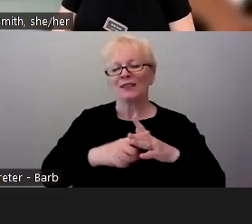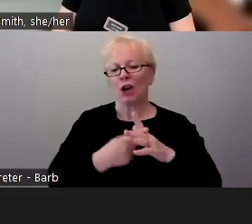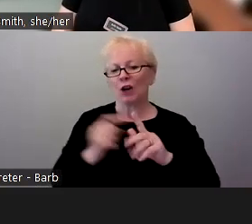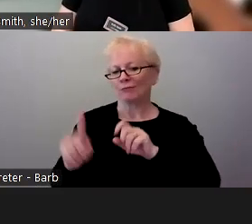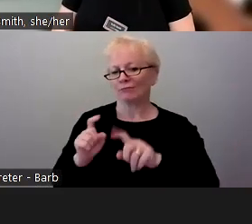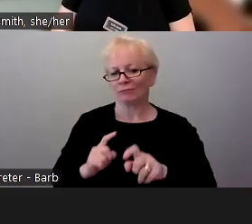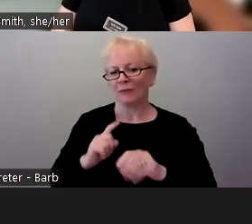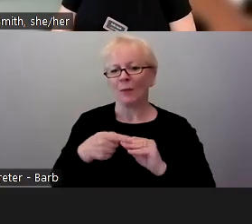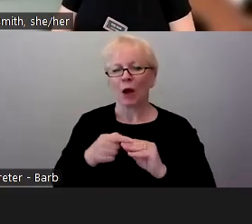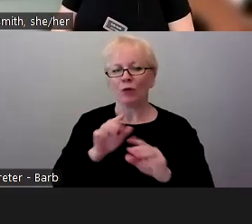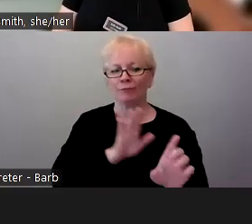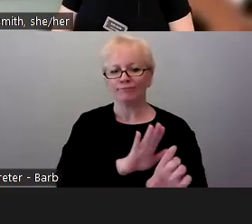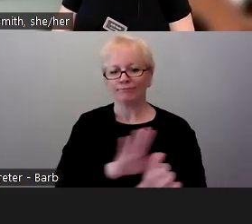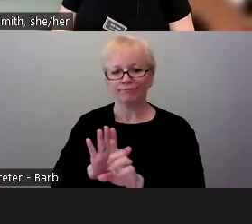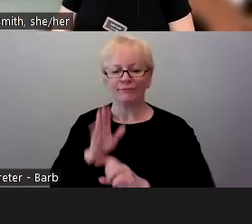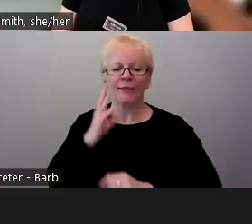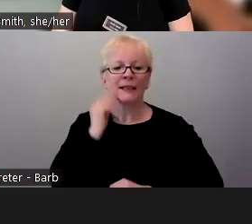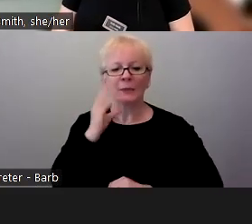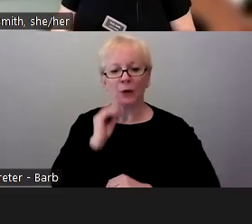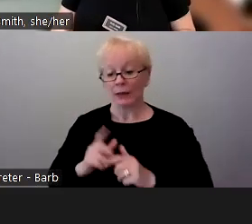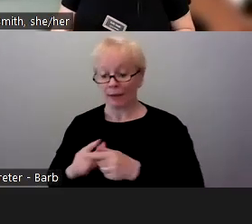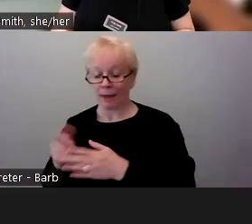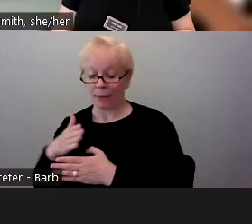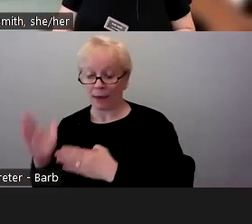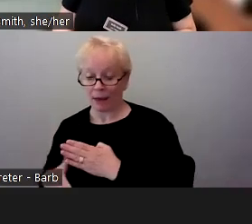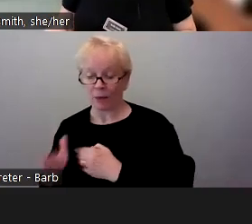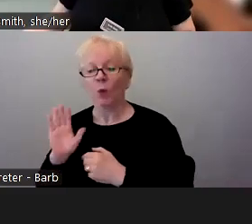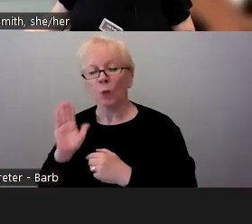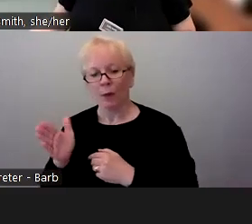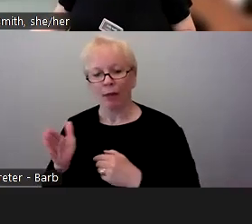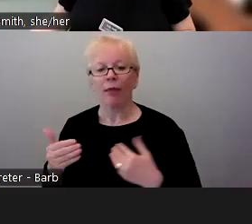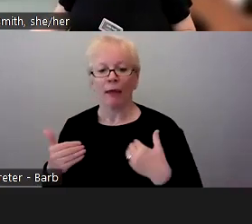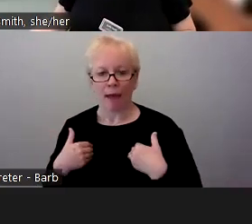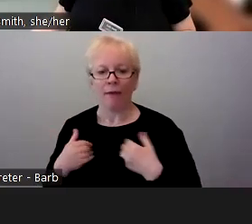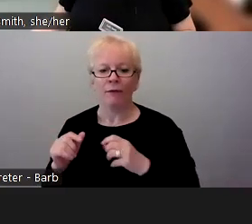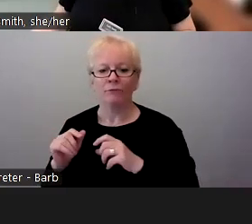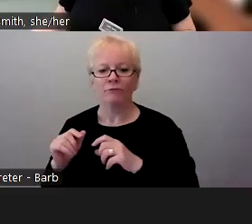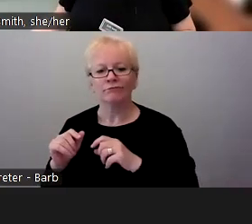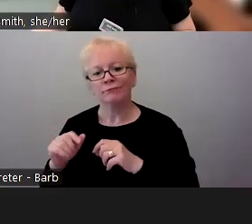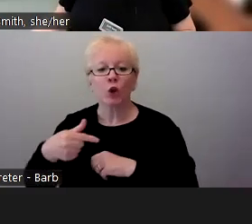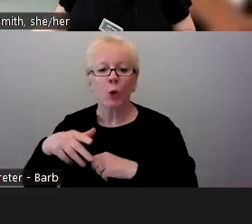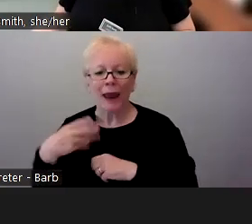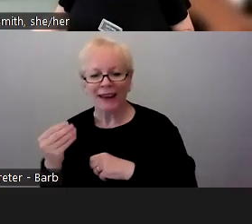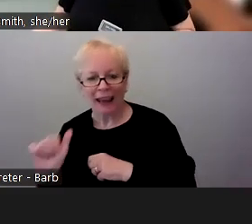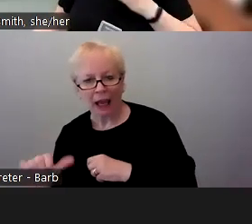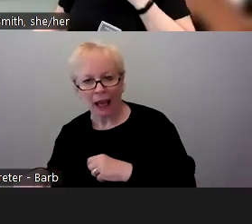and then we'll have about 15 minutes at the end to ask questions. All right.